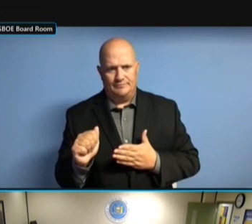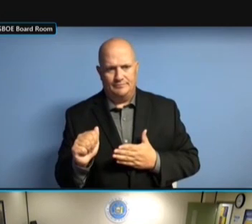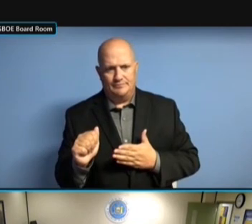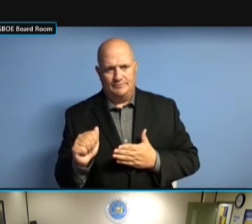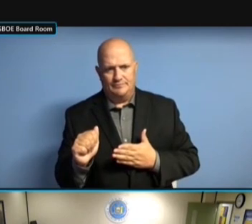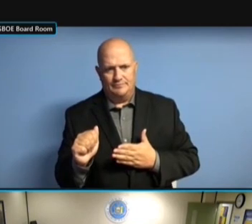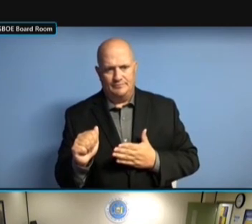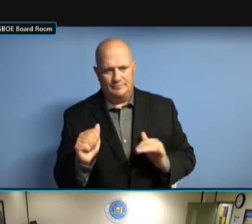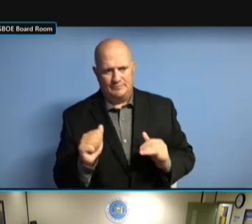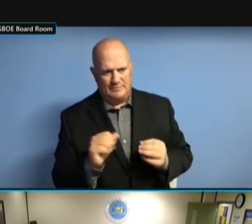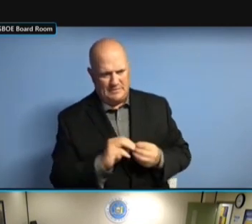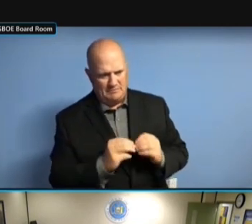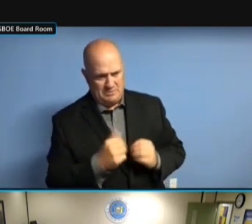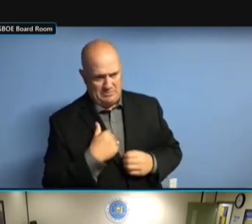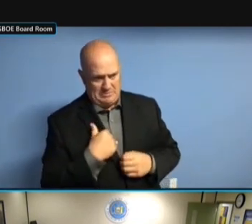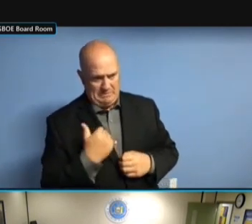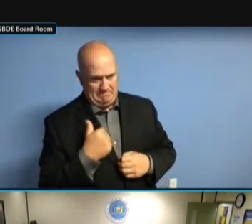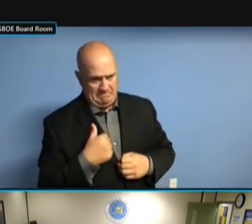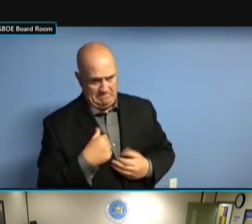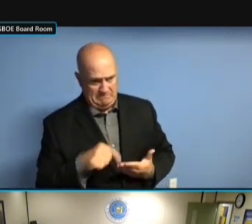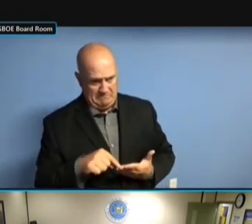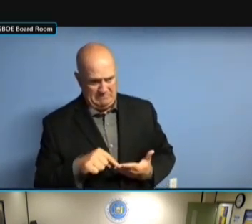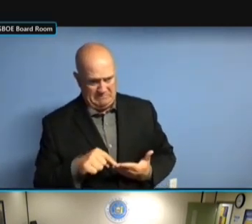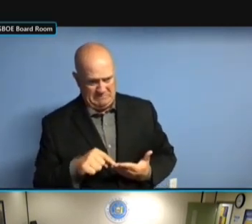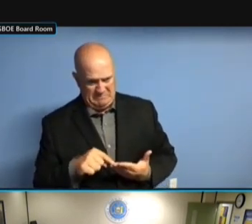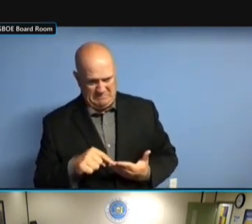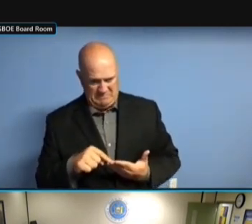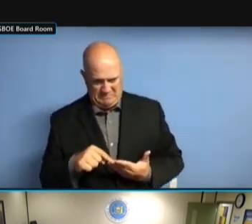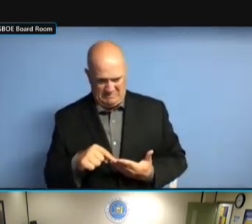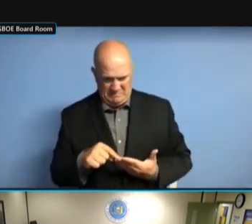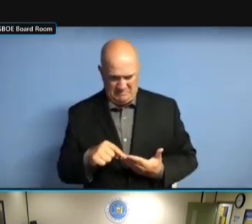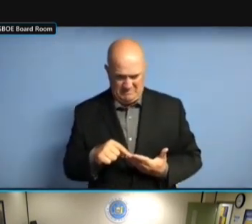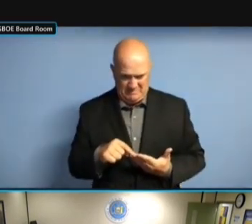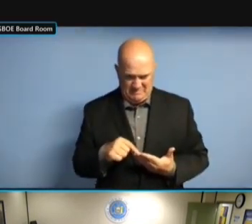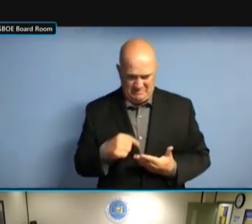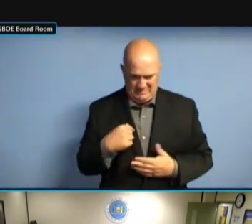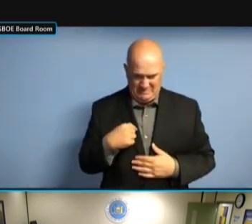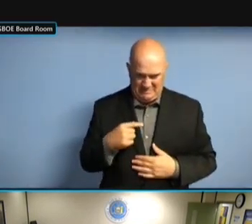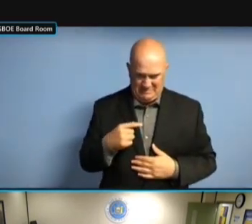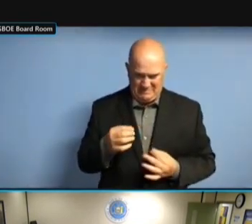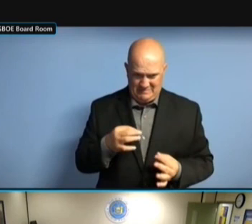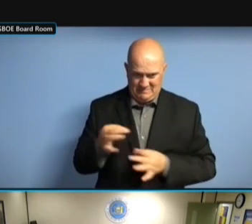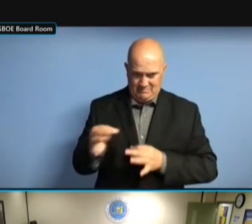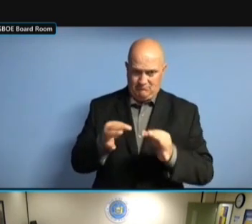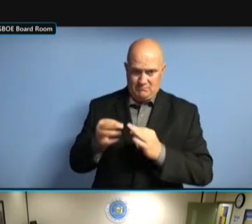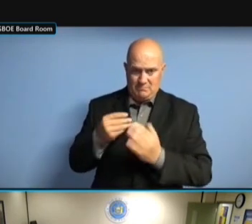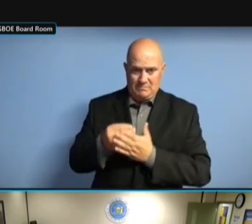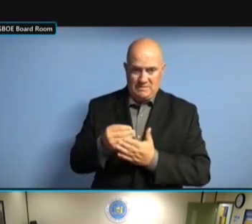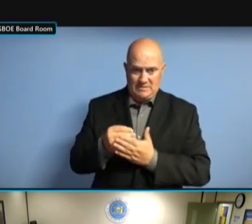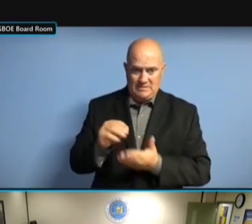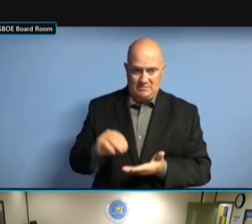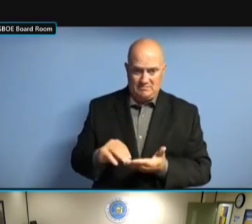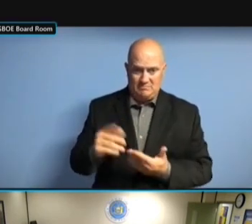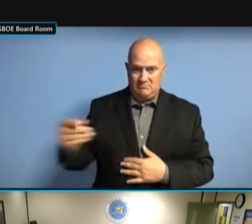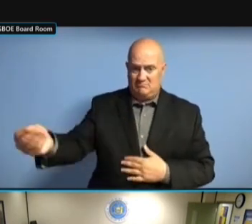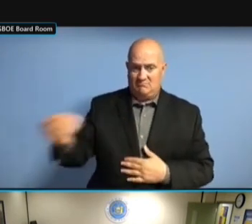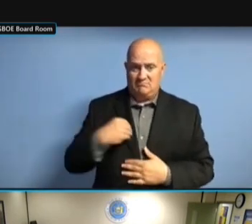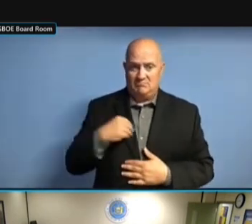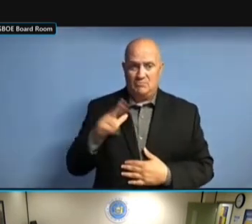THIS. >> THAT'S WHY THIS. >> THAT'S WHY I'M THIS. >> THAT'S WHY I'M ASKING. THAT'S WHY I'M ASKING. THAT'S WHY I'M ASKING. >> THAT'S WHY I'M ASKING. >> THIS THAT'S WHY I'M ASKING. >> THIS IS THAT'S WHY I'M ASKING. >> THIS IS THE THAT'S WHY I'M ASKING. >> THIS IS THE NUMBER THAT'S WHY I'M ASKING. >> THIS IS THE NUMBER THAT THIS IS THE NUMBER THAT THIS IS THE NUMBER THAT THEY'VE THIS IS THE NUMBER THAT THEY'VE PROVIDED THIS IS THE NUMBER THAT THEY'VE PROVIDED TO THIS IS THE NUMBER THAT THEY'VE PROVIDED TO ME. THEY'VE PROVIDED TO ME. THEY'VE PROVIDED TO ME. AND THEY'VE PROVIDED TO ME. AND IT'S THEY'VE PROVIDED TO ME. AND IT'S THE THEY'VE PROVIDED TO ME. AND IT'S THE RESULT THEY'VE PROVIDED TO ME. AND IT'S THE RESULT OF, THEY'VE PROVIDED TO ME. AND IT'S THE RESULT OF, I'M AND IT'S THE RESULT OF, I'M AND IT'S THE RESULT OF, I'M STILL AND IT'S THE RESULT OF, I'M STILL LOOKING AND IT'S THE RESULT OF, I'M STILL LOOKING THROUGH